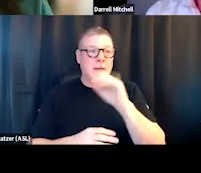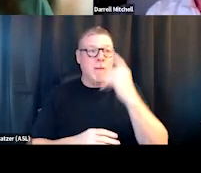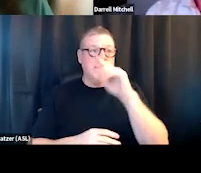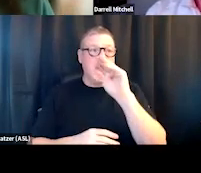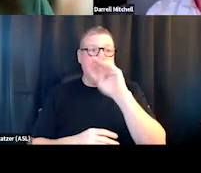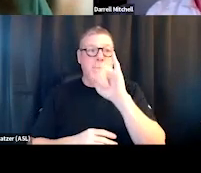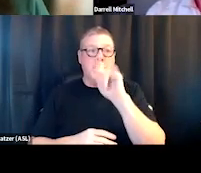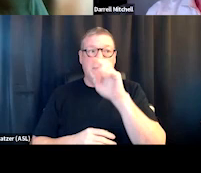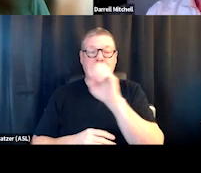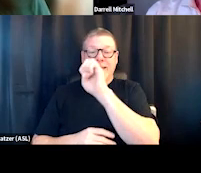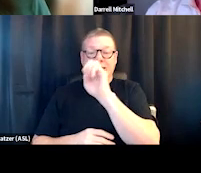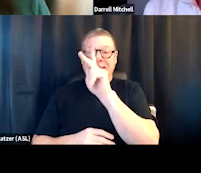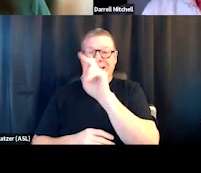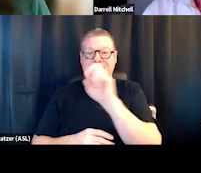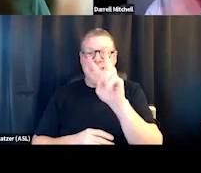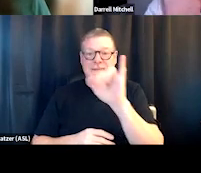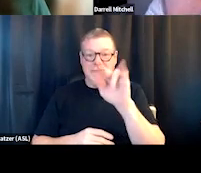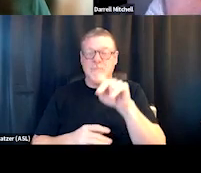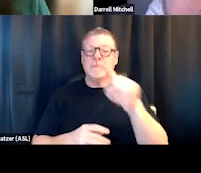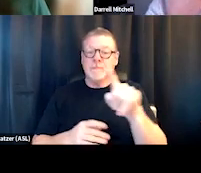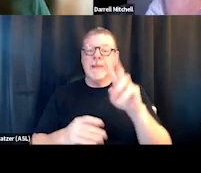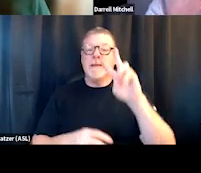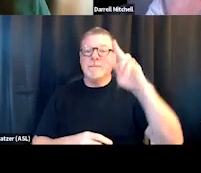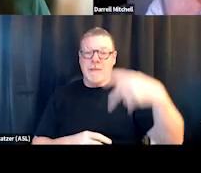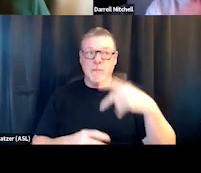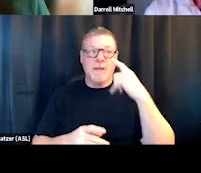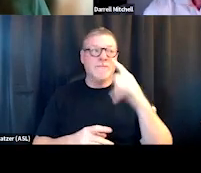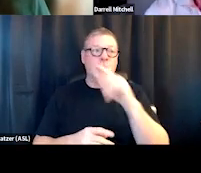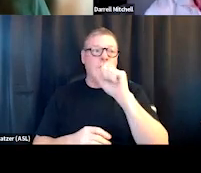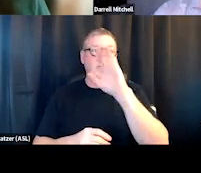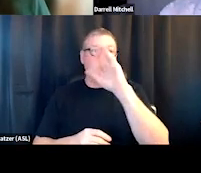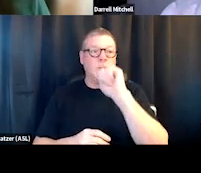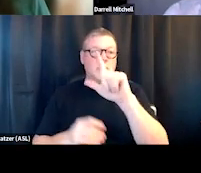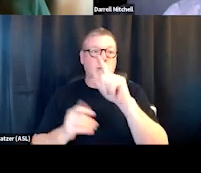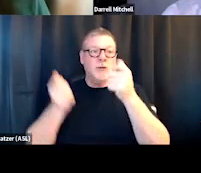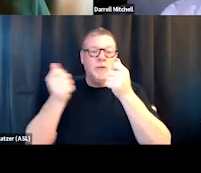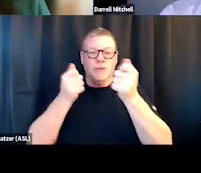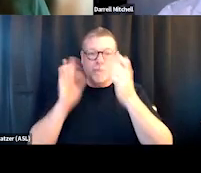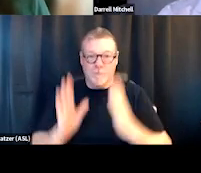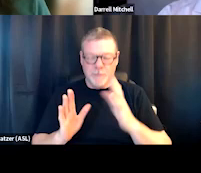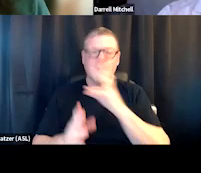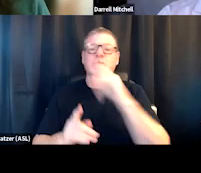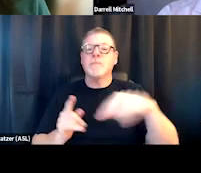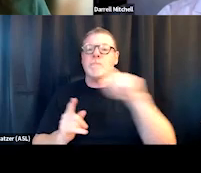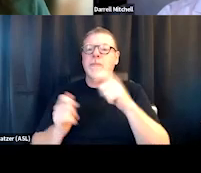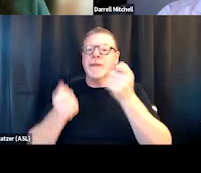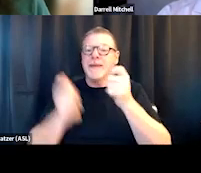So he's the vice President of Social Drivers and oversees a robust array of programs that address non-medical factors